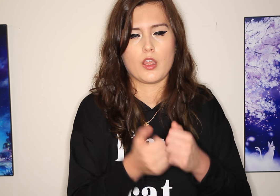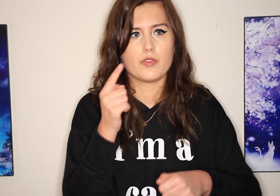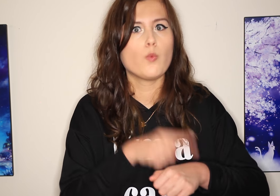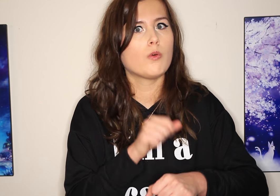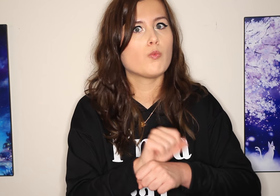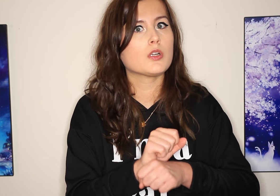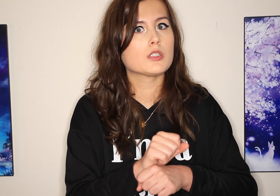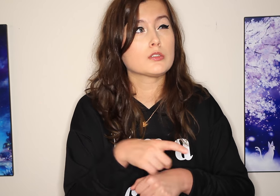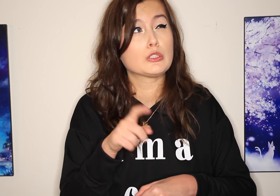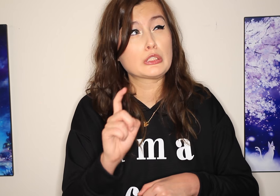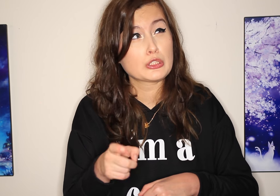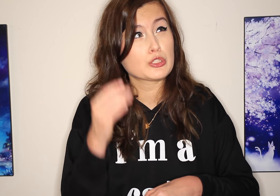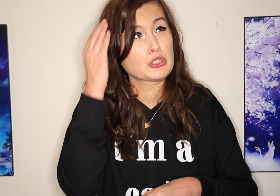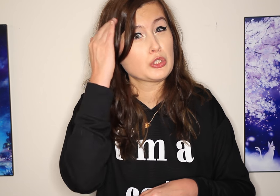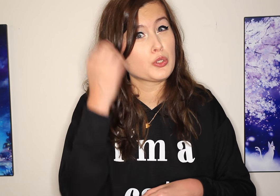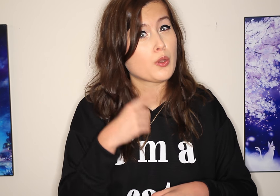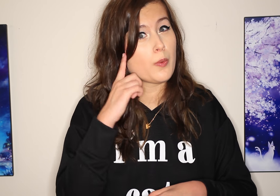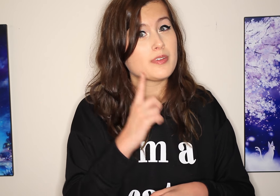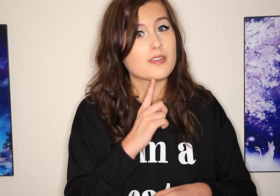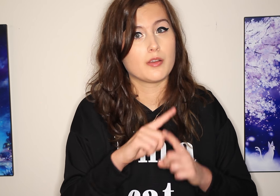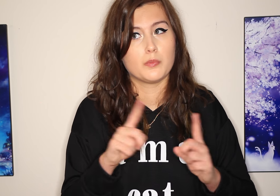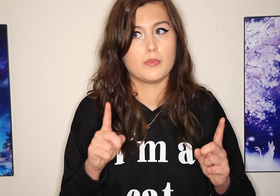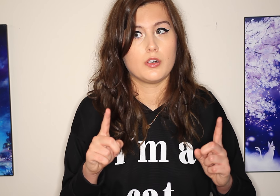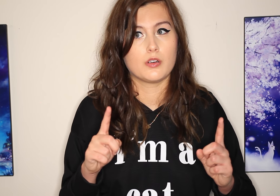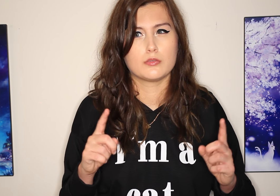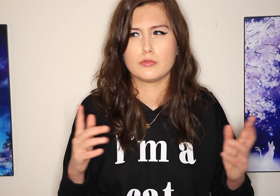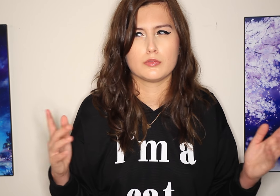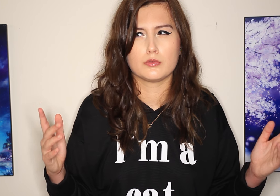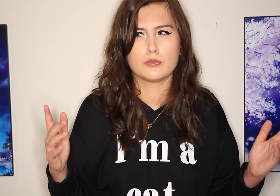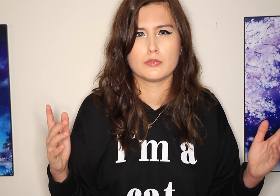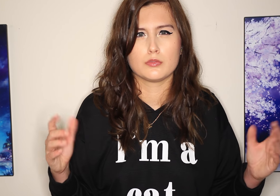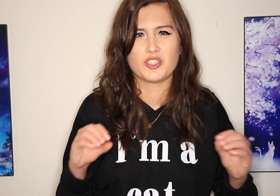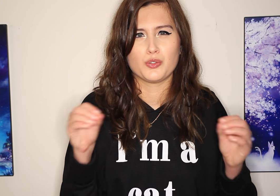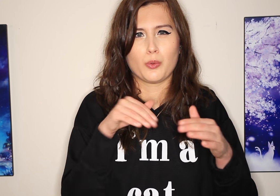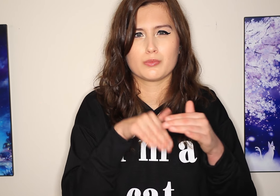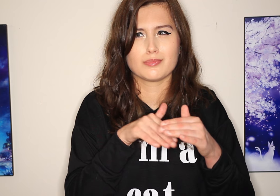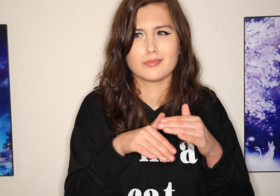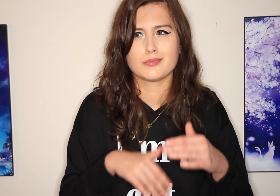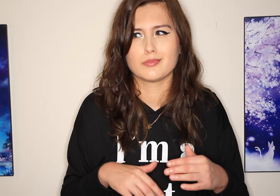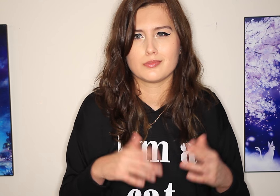Everyone that’s working should know that I’m Deaf, but no access there.